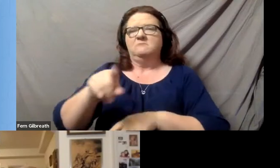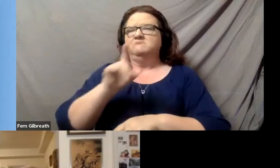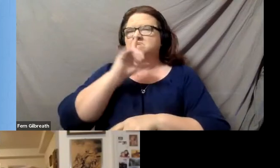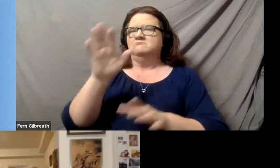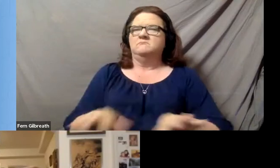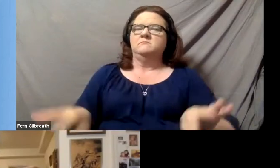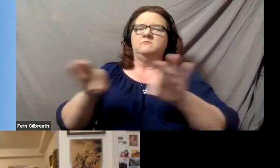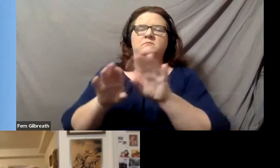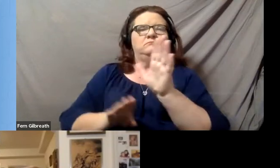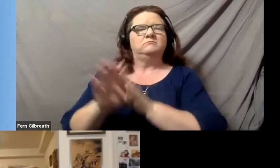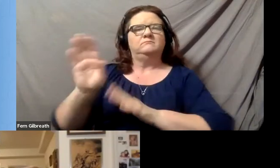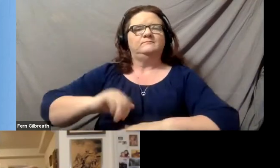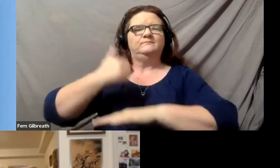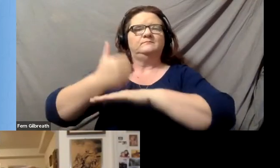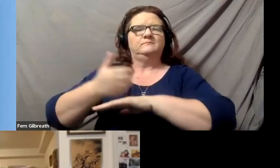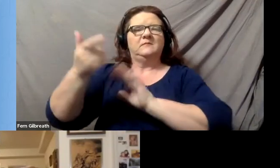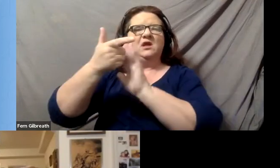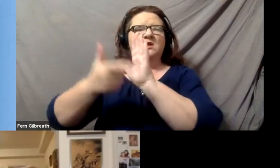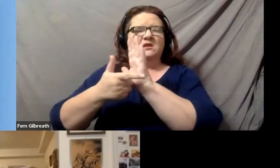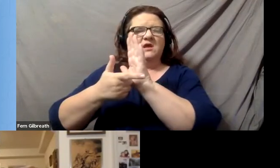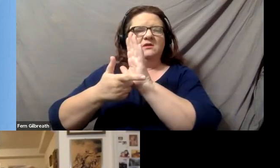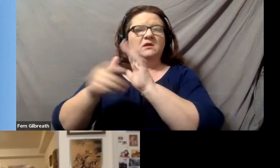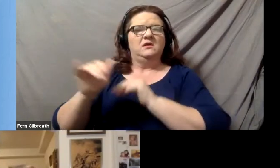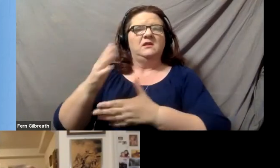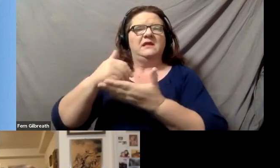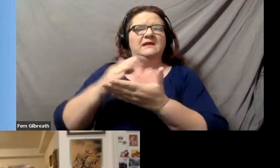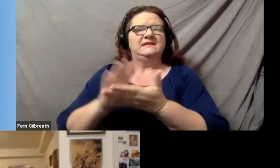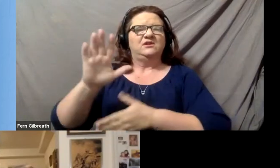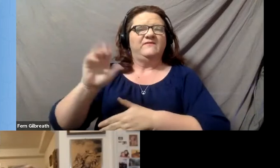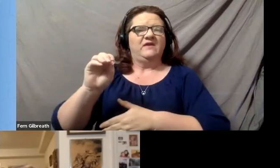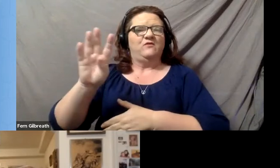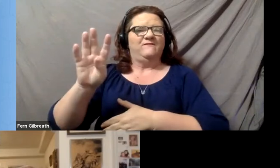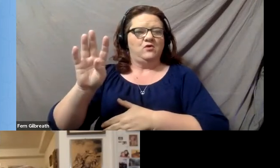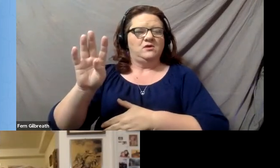the development and implementation of legislation, such as Section 504,